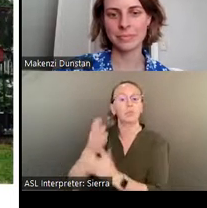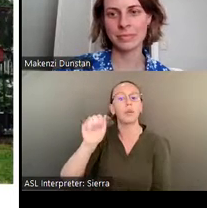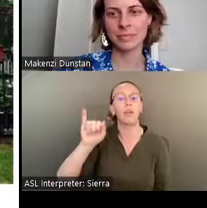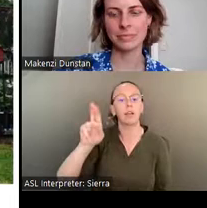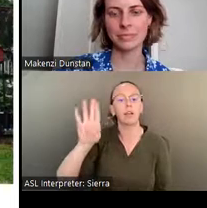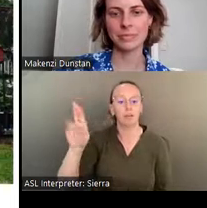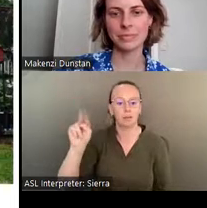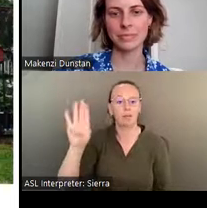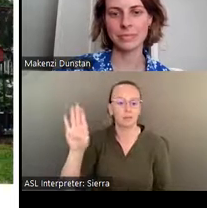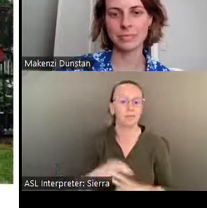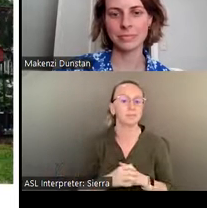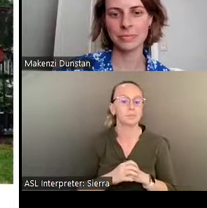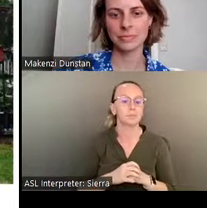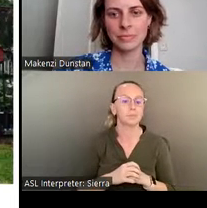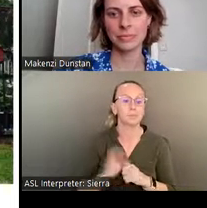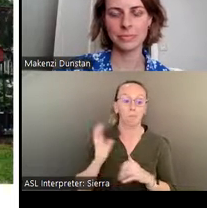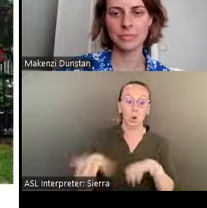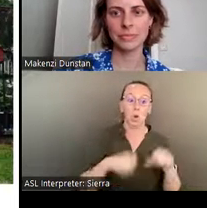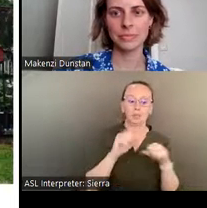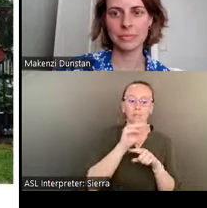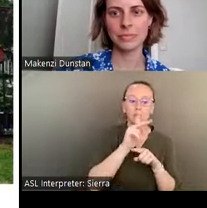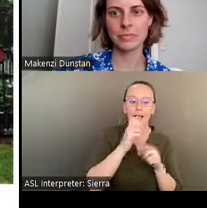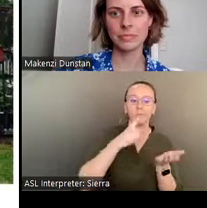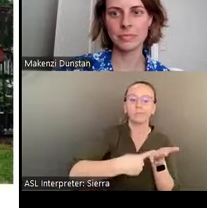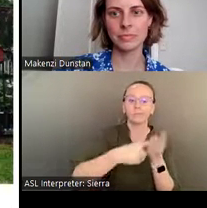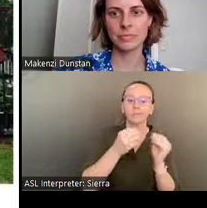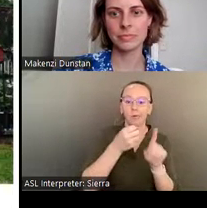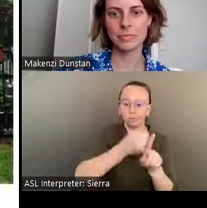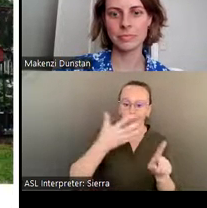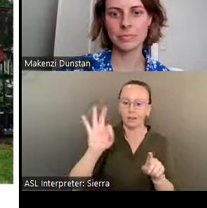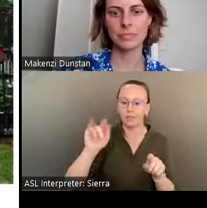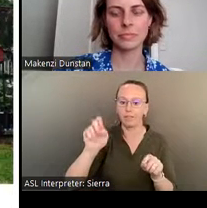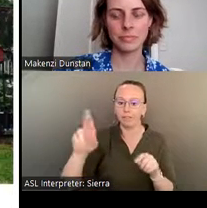Our host Mike will talk to you a bit more about Finster in relation to Eddie Owens Martin,